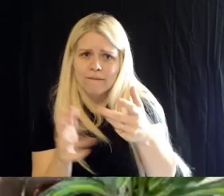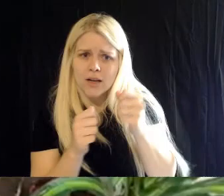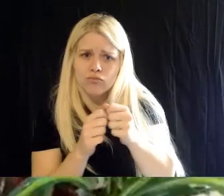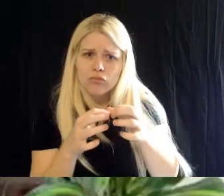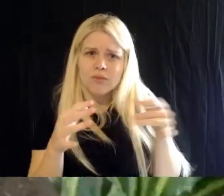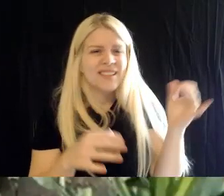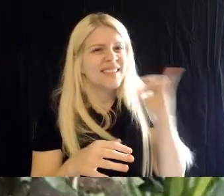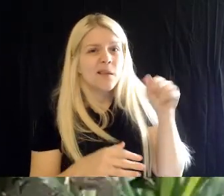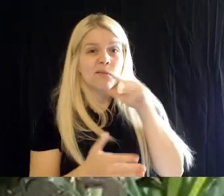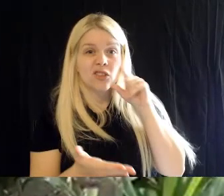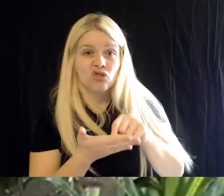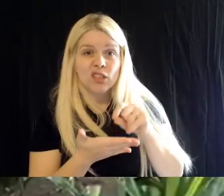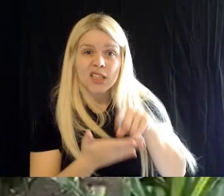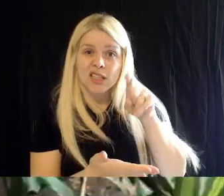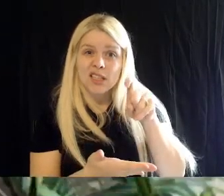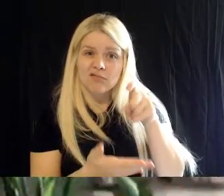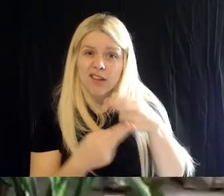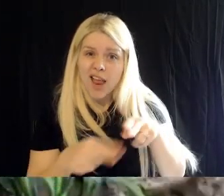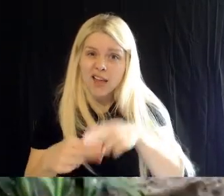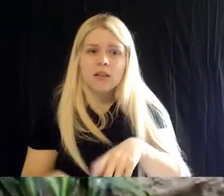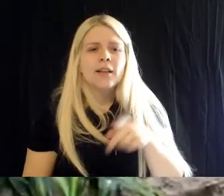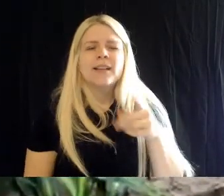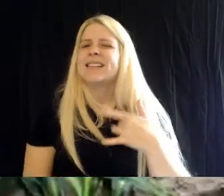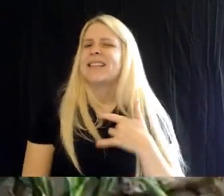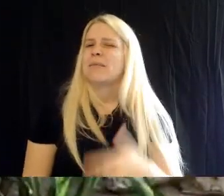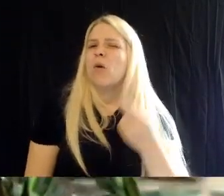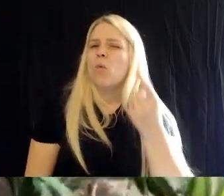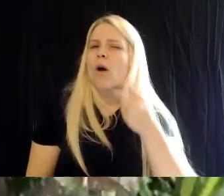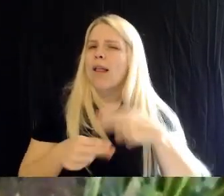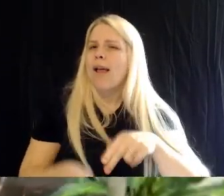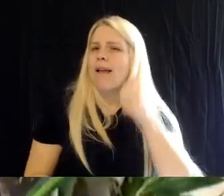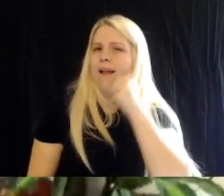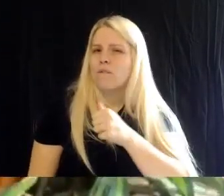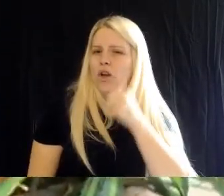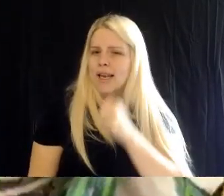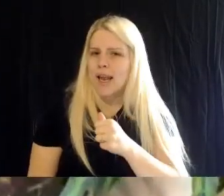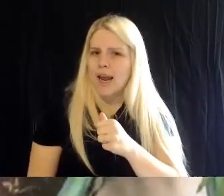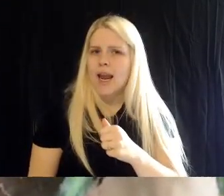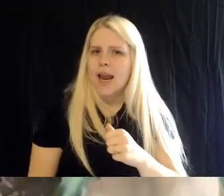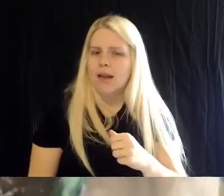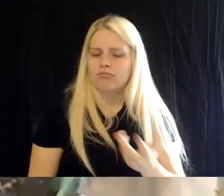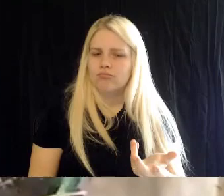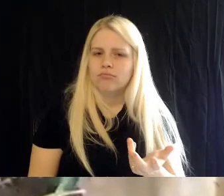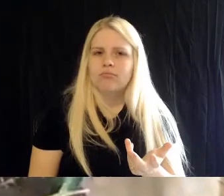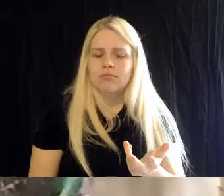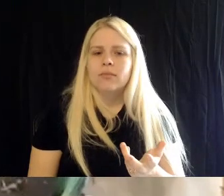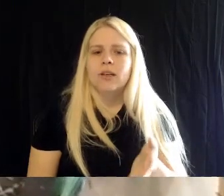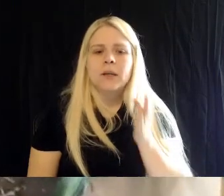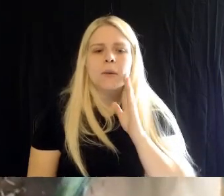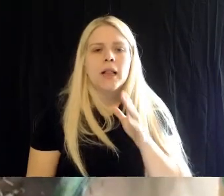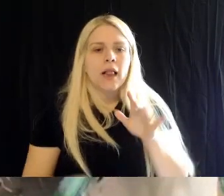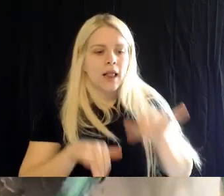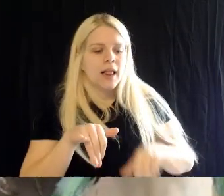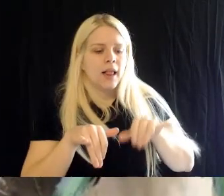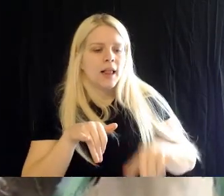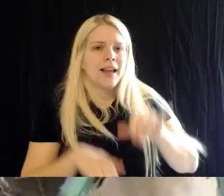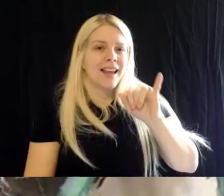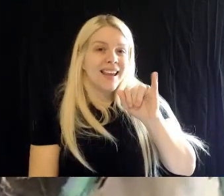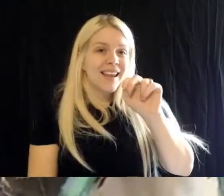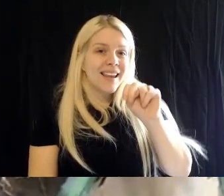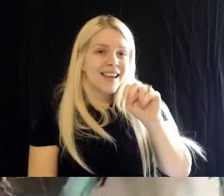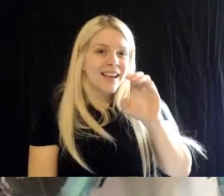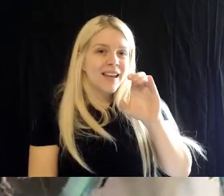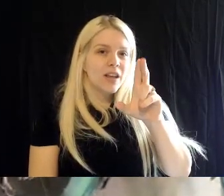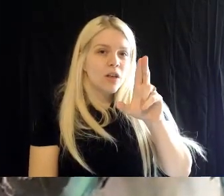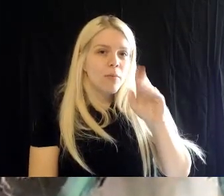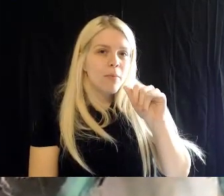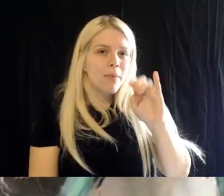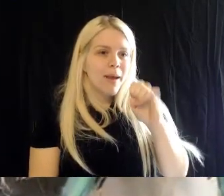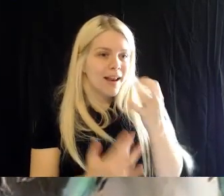Britt: So they lay about one egg a day, and they'll incubate about 21 days. So not too long.